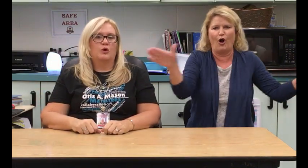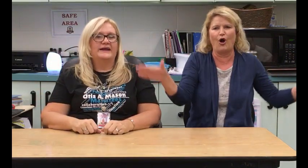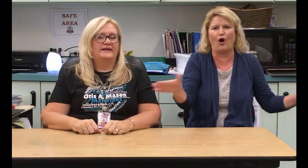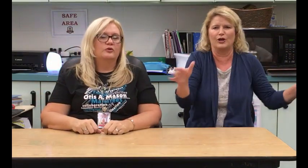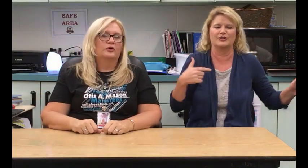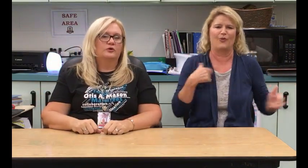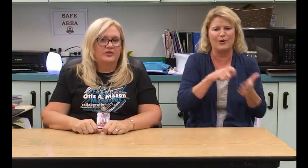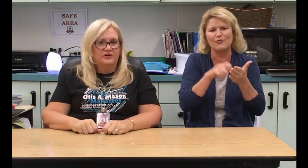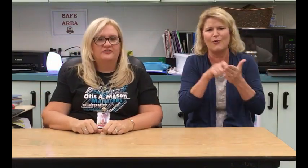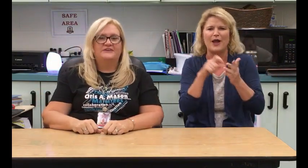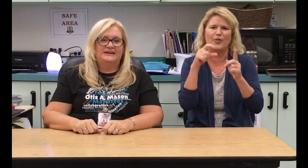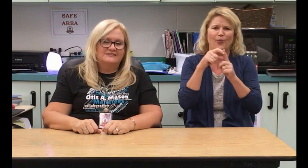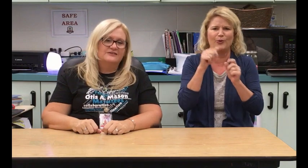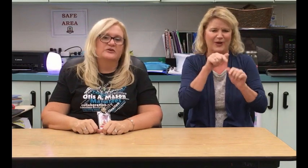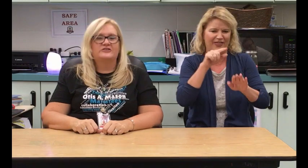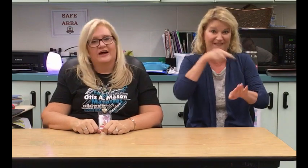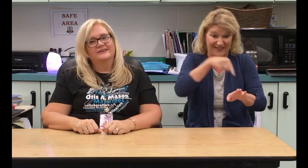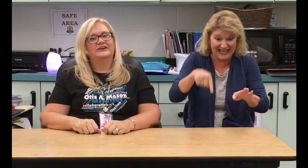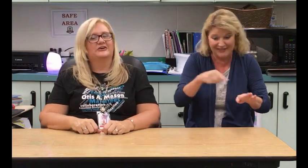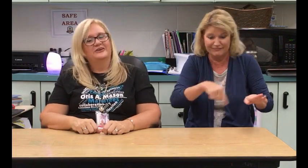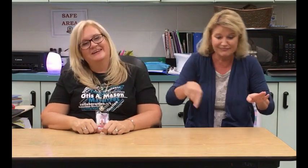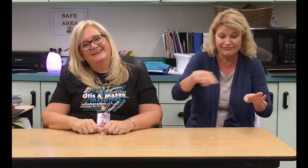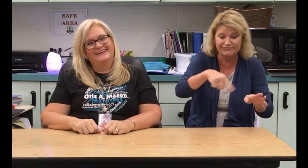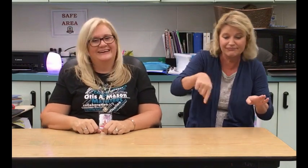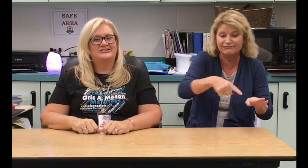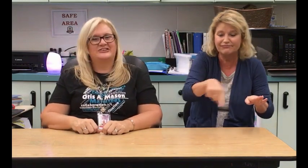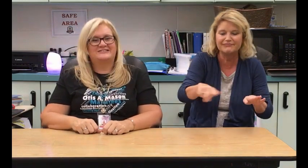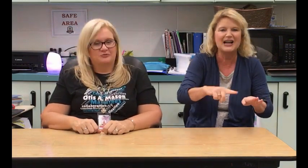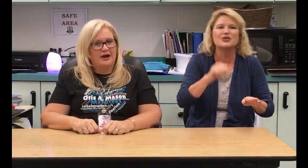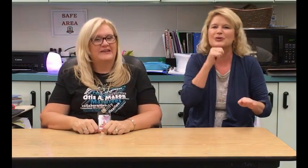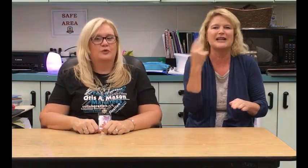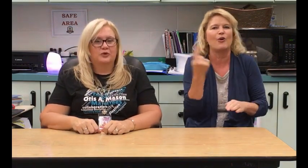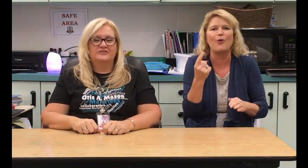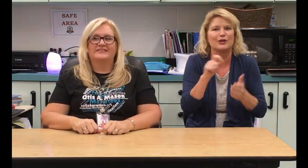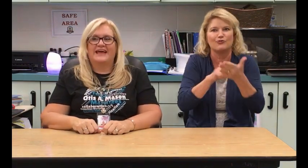writing the word with our feet. So, it's not, you know, just writing the words in